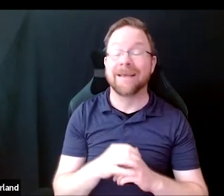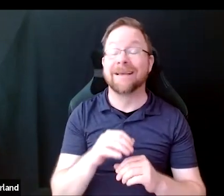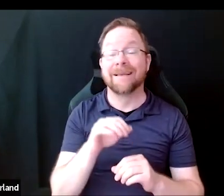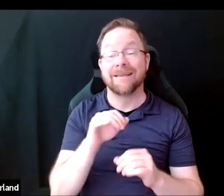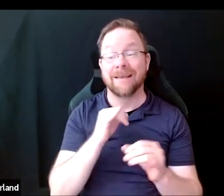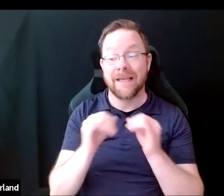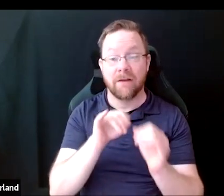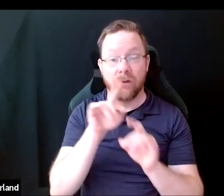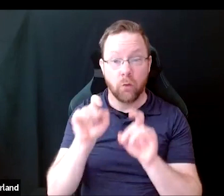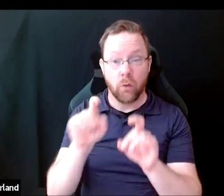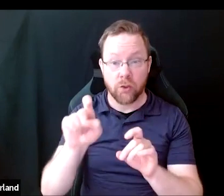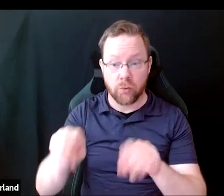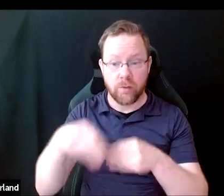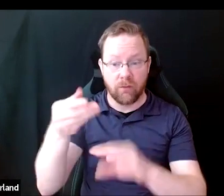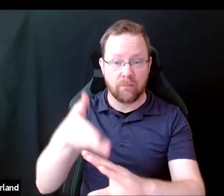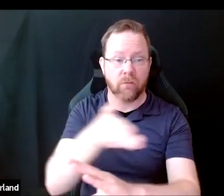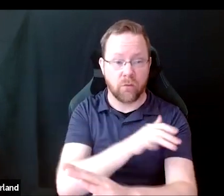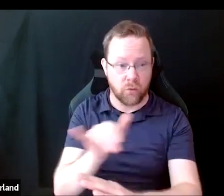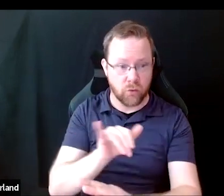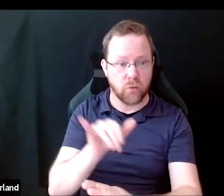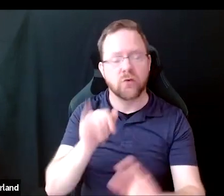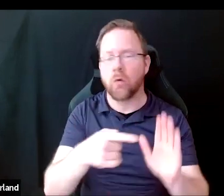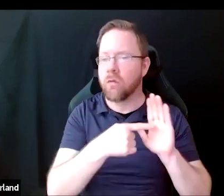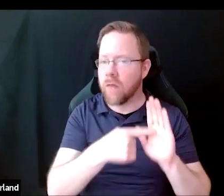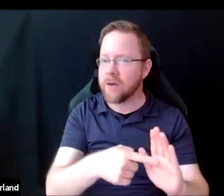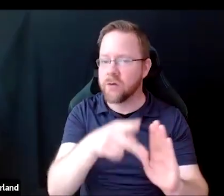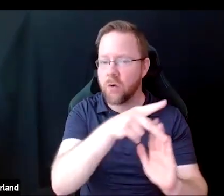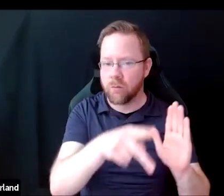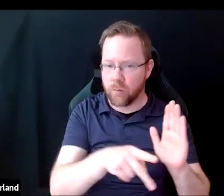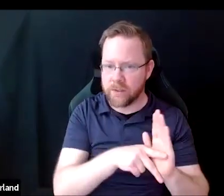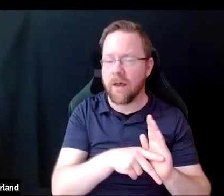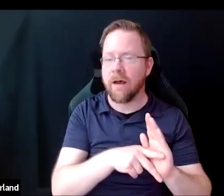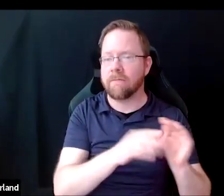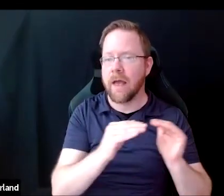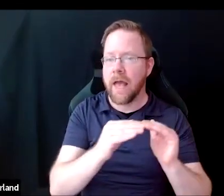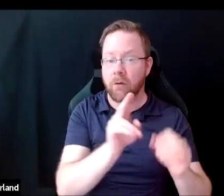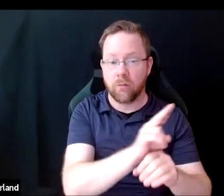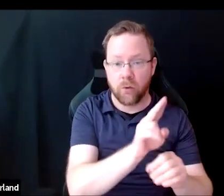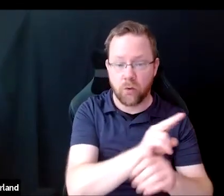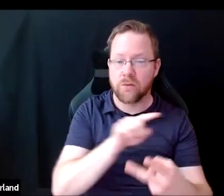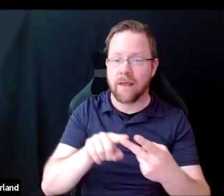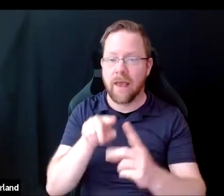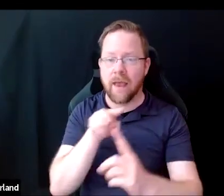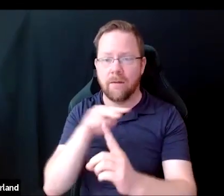the principles of equitable use and perceptible information.